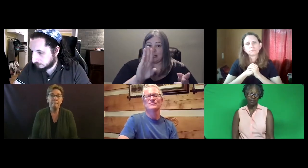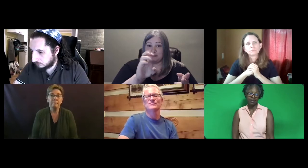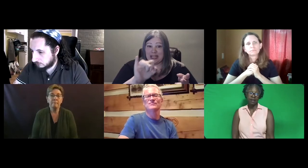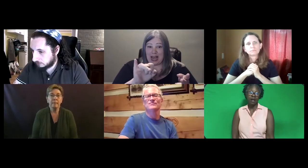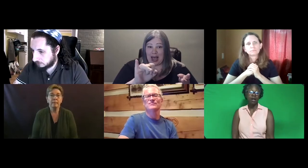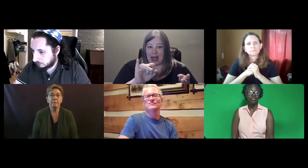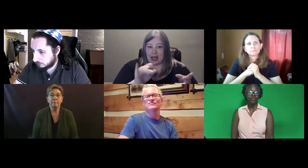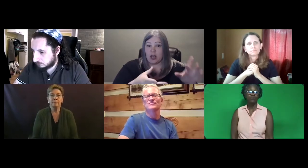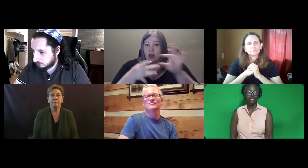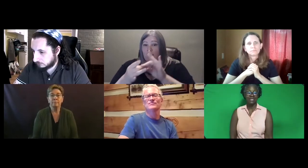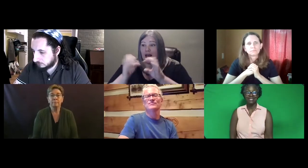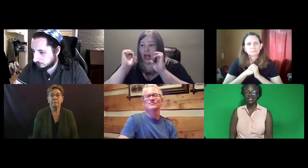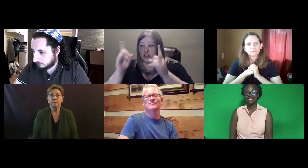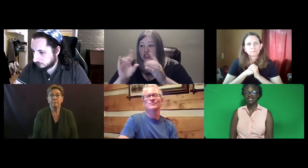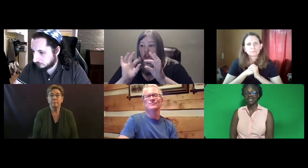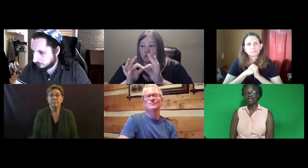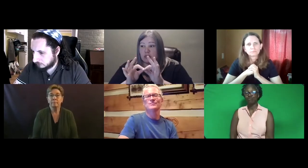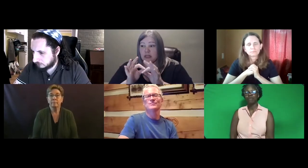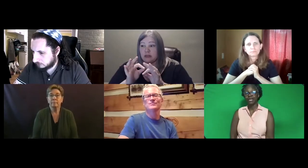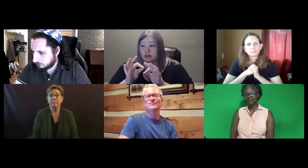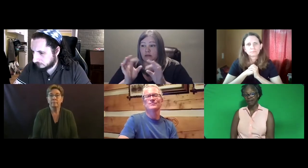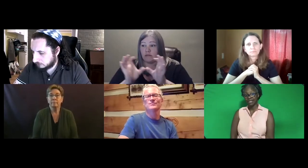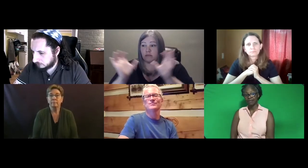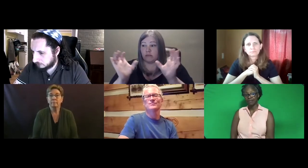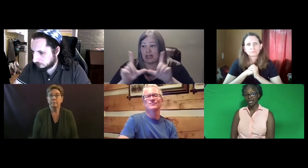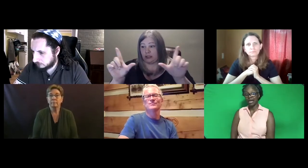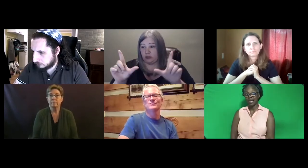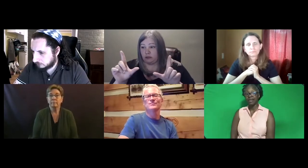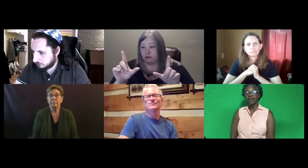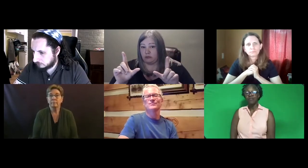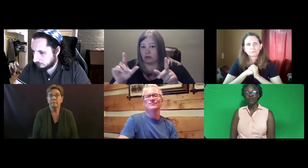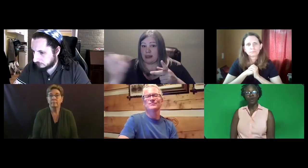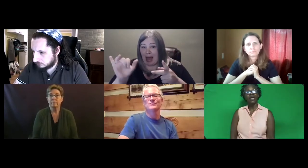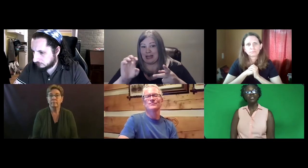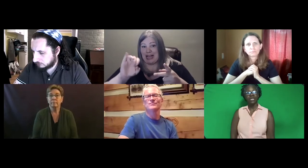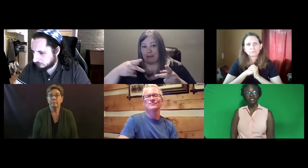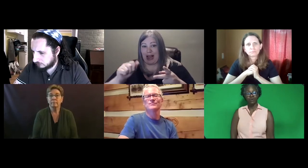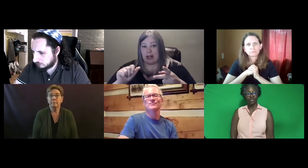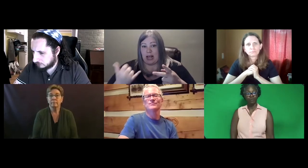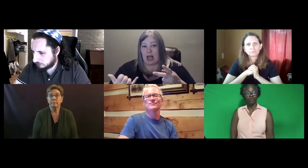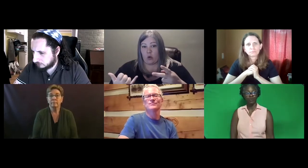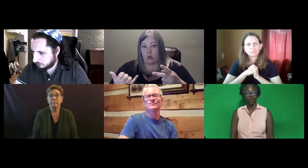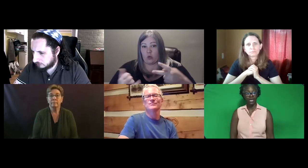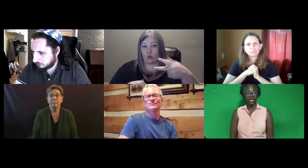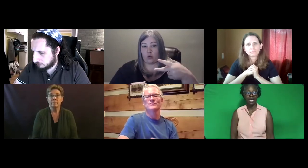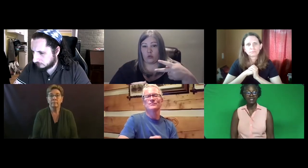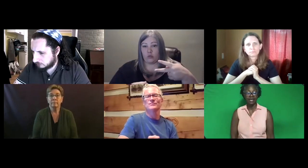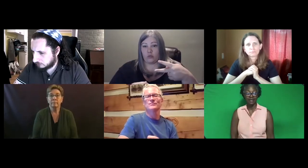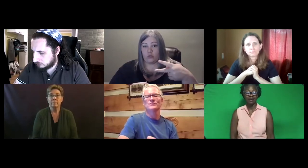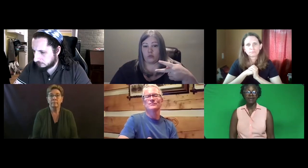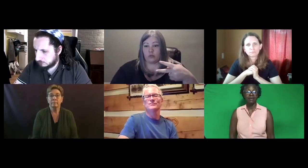Also, will the CDE recognize the BEI for educational interpreters working in that setting in the